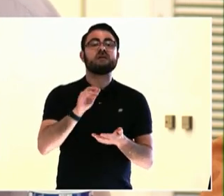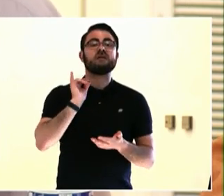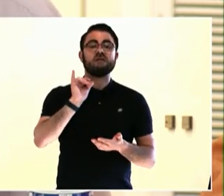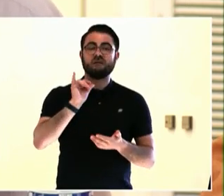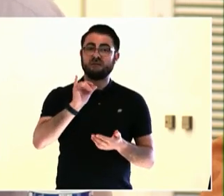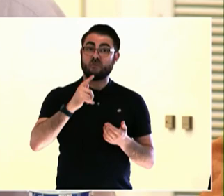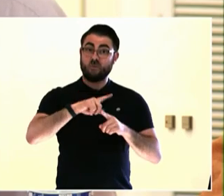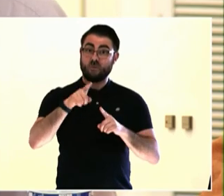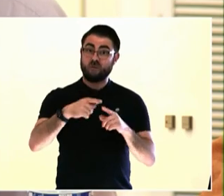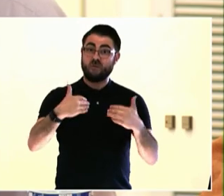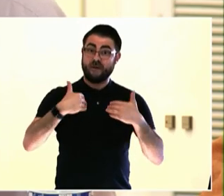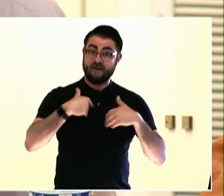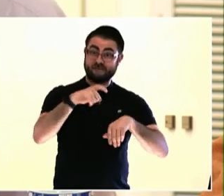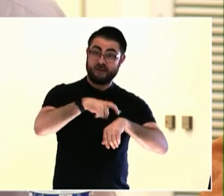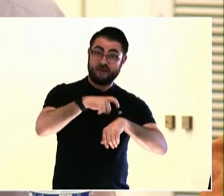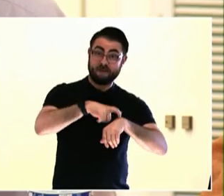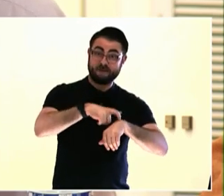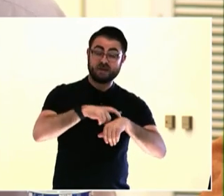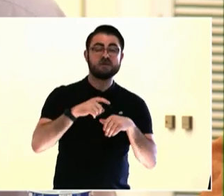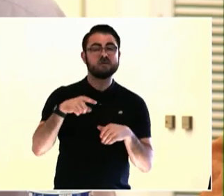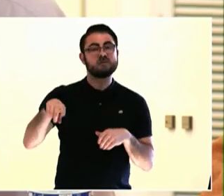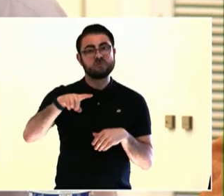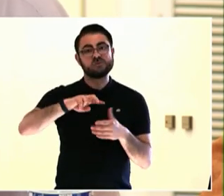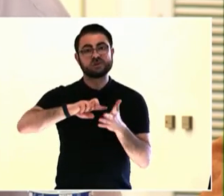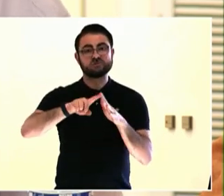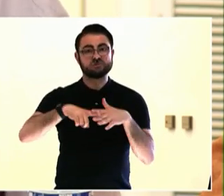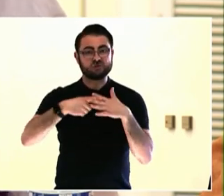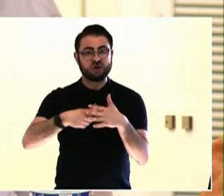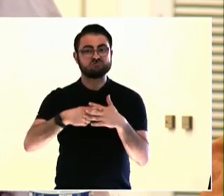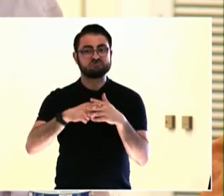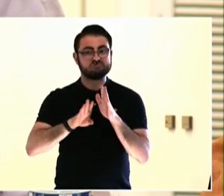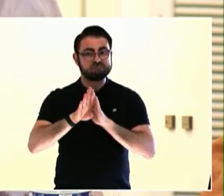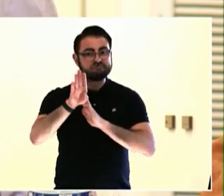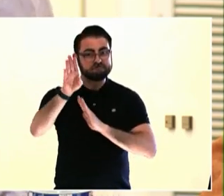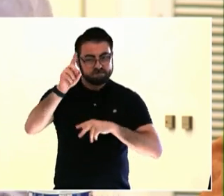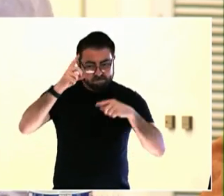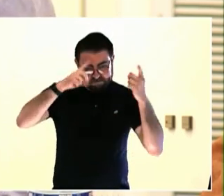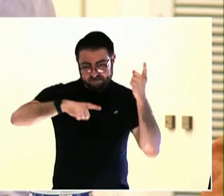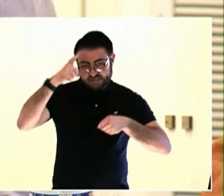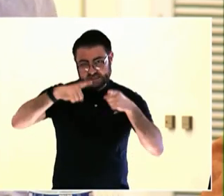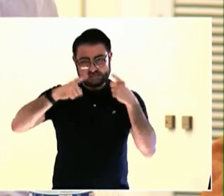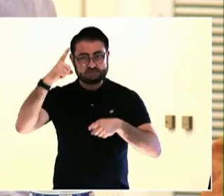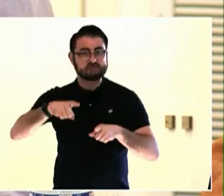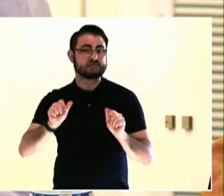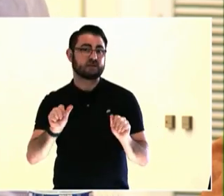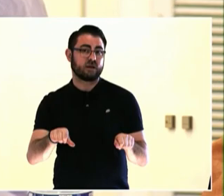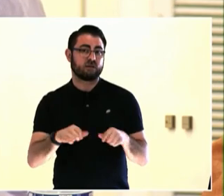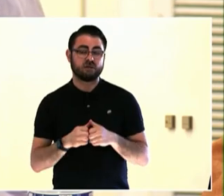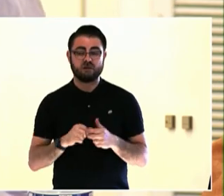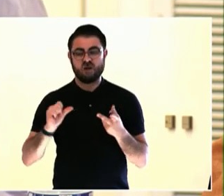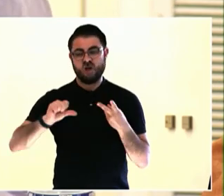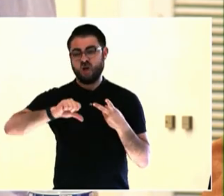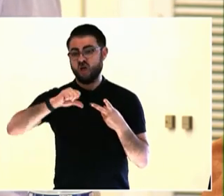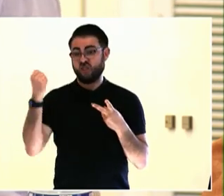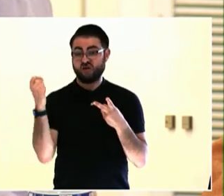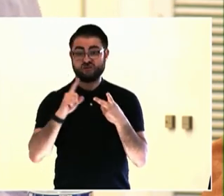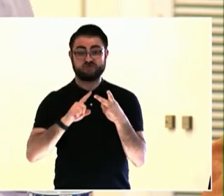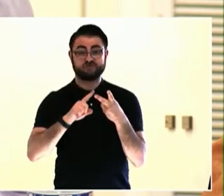child, in the language of an 8-year-old child. It's a beautiful decision. It's a beautiful decision in